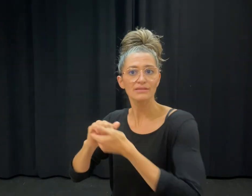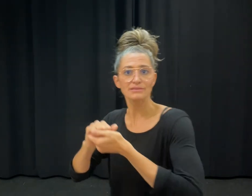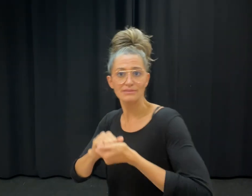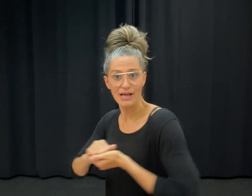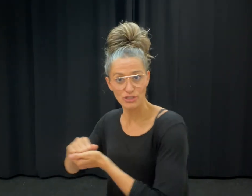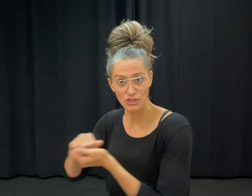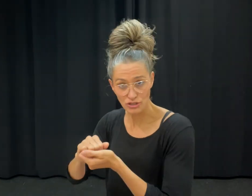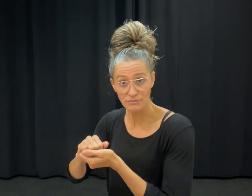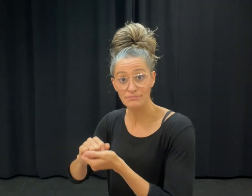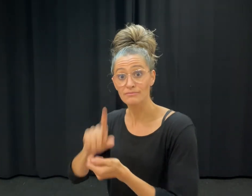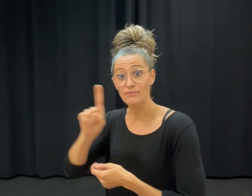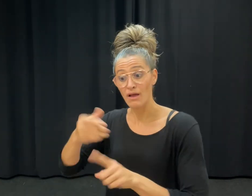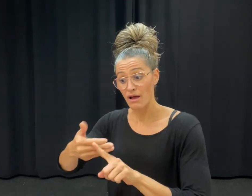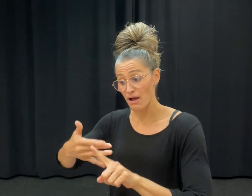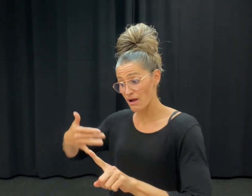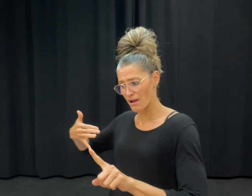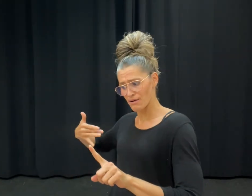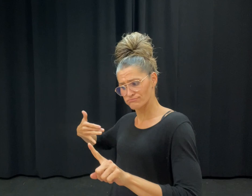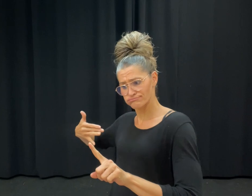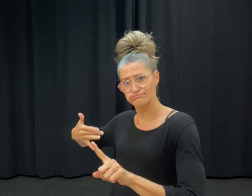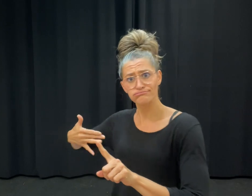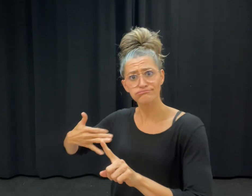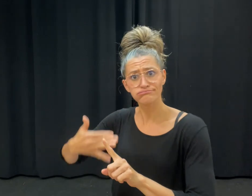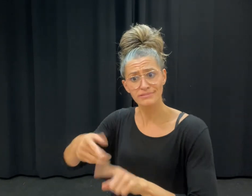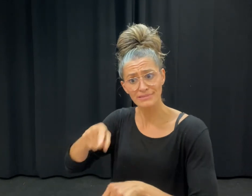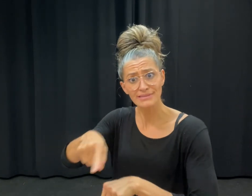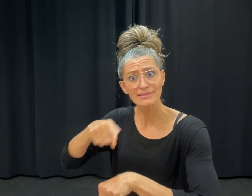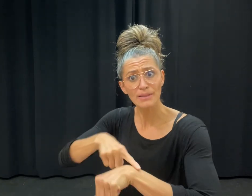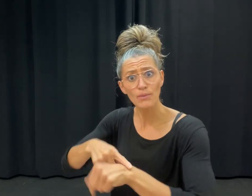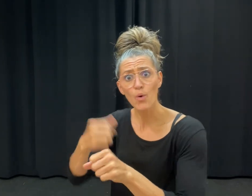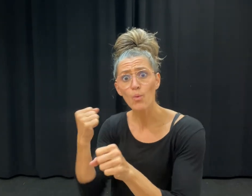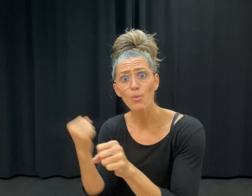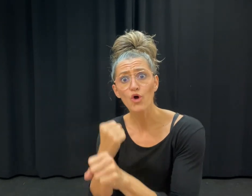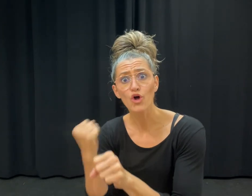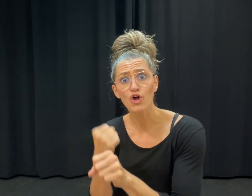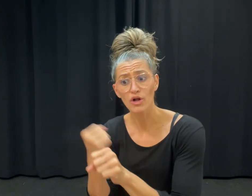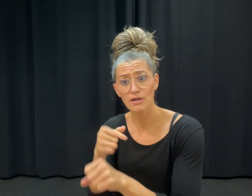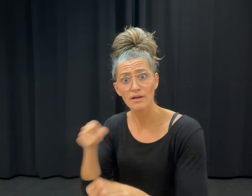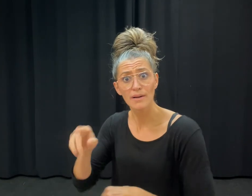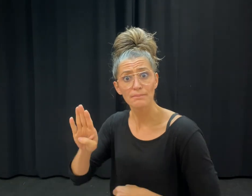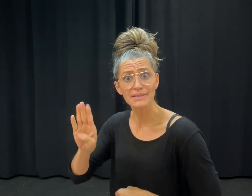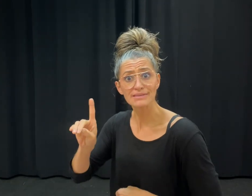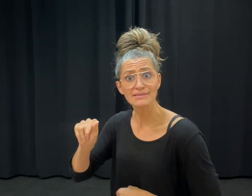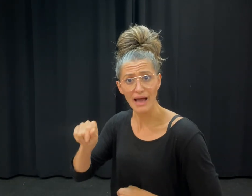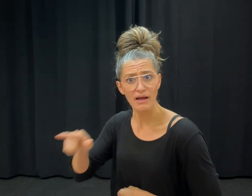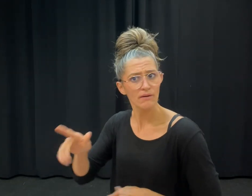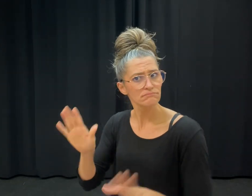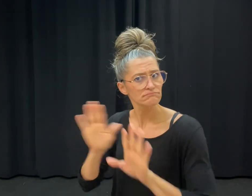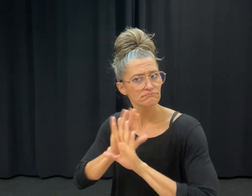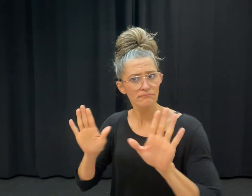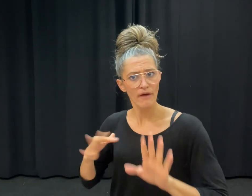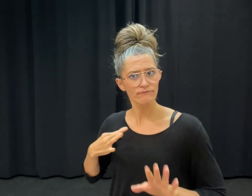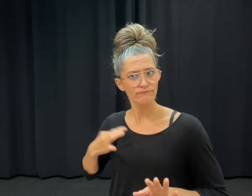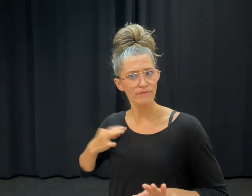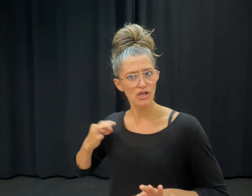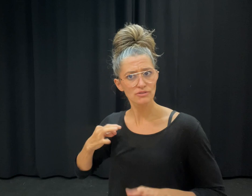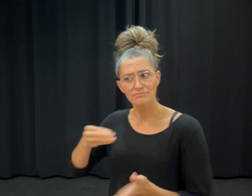at the BDA was fully volunteer-based